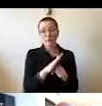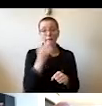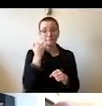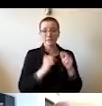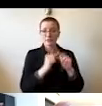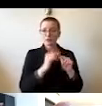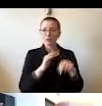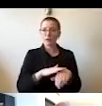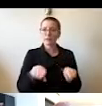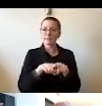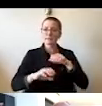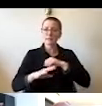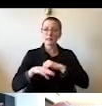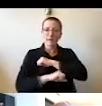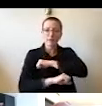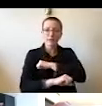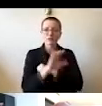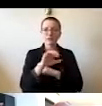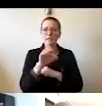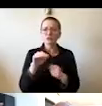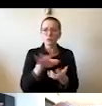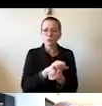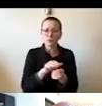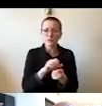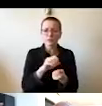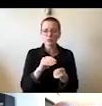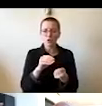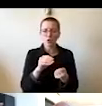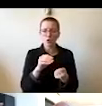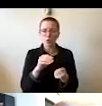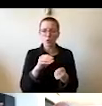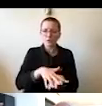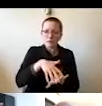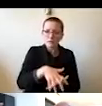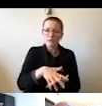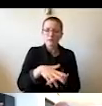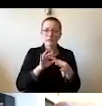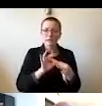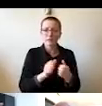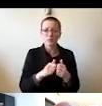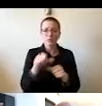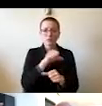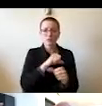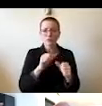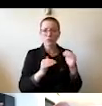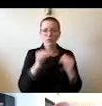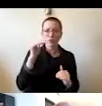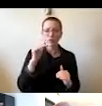and so compromised and so embedded by social injustice, inequality, religious intolerance,